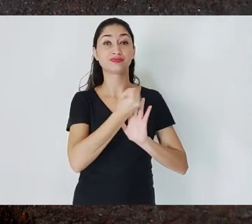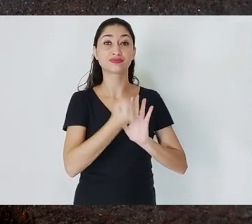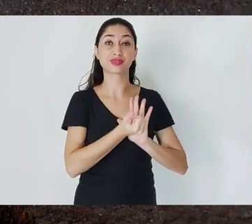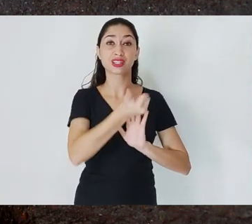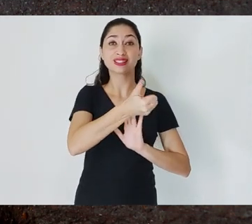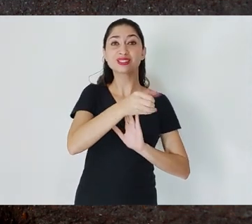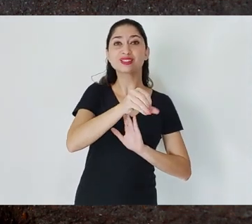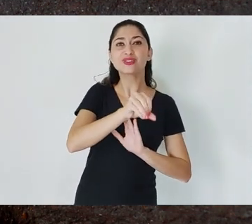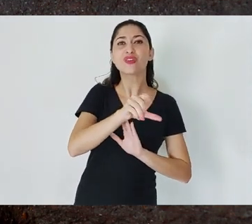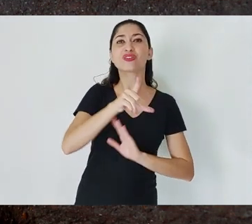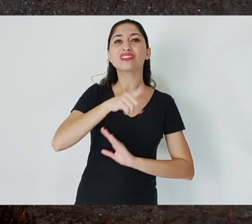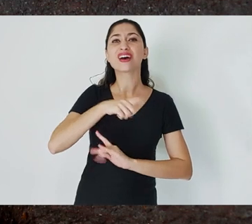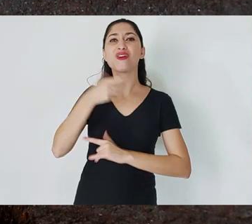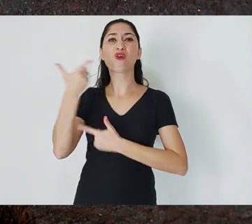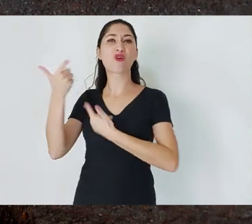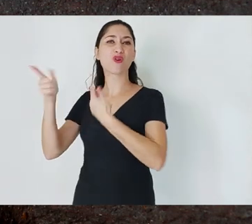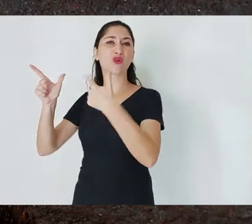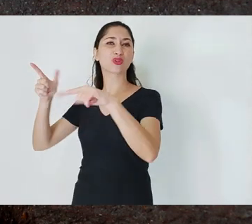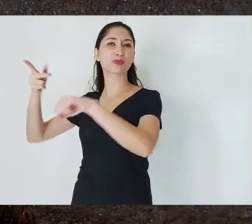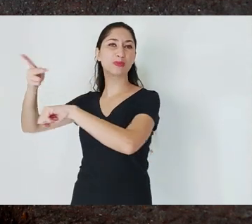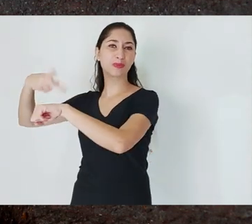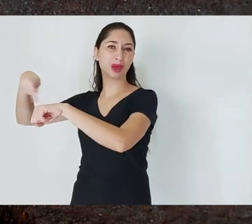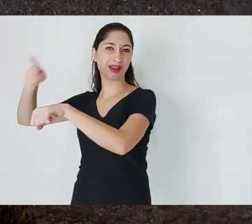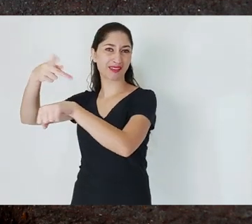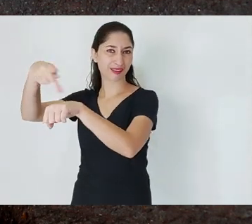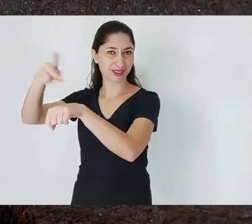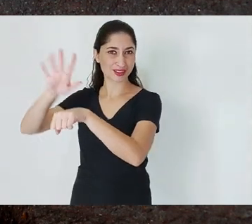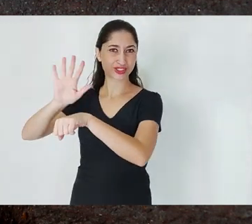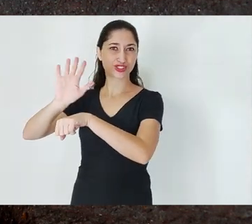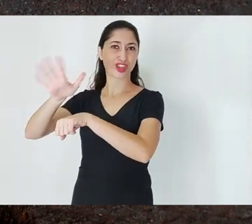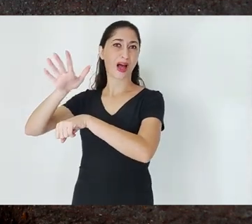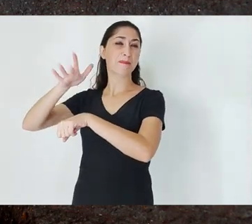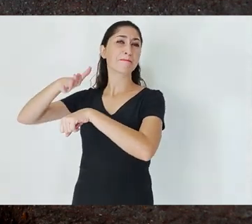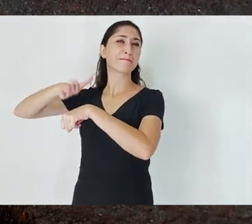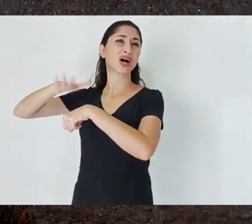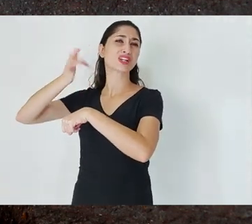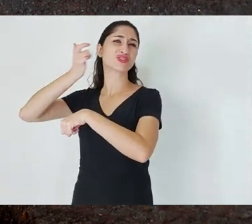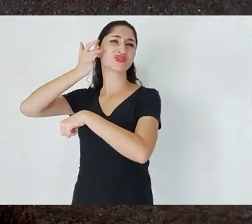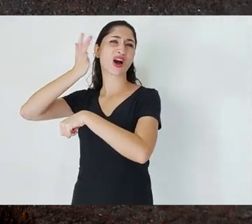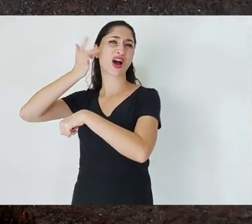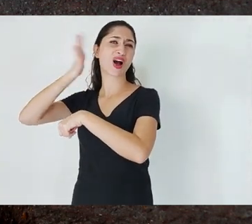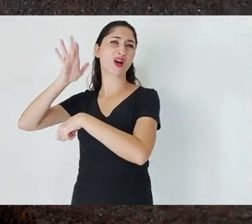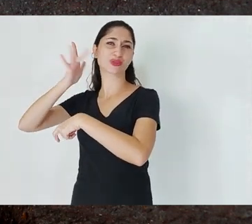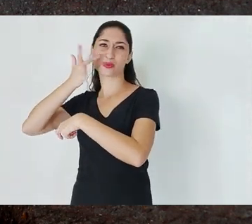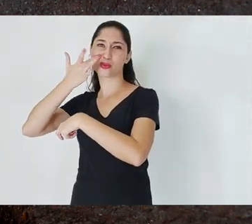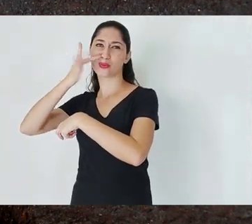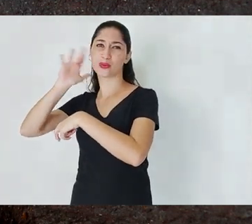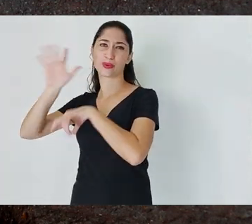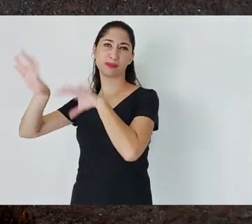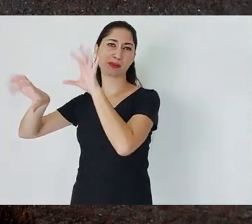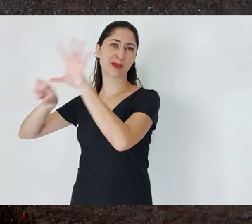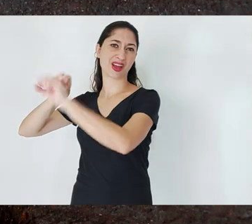with the gold from California, South Africa, Russia, etc., the amount produced by Minas becomes relatively small.